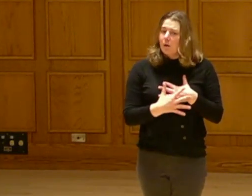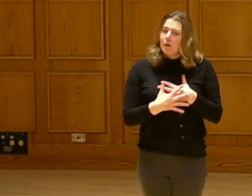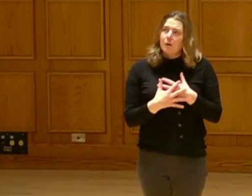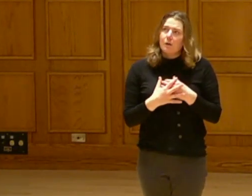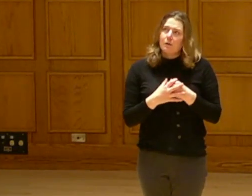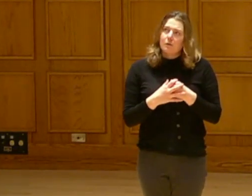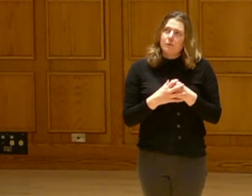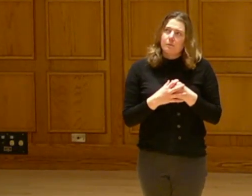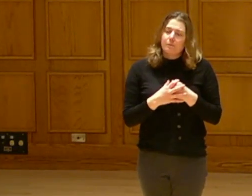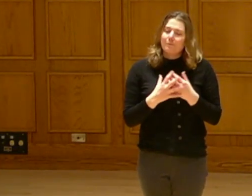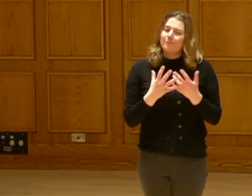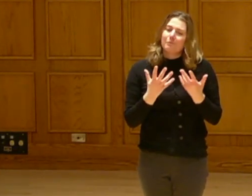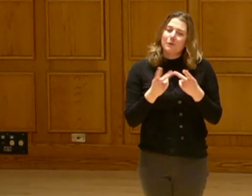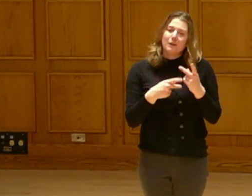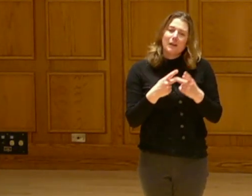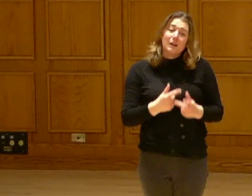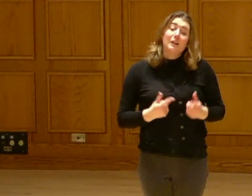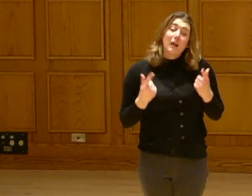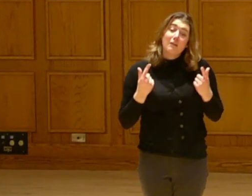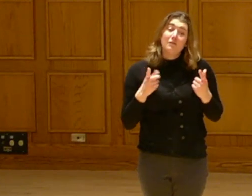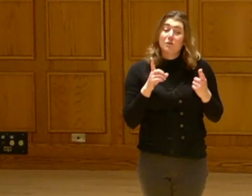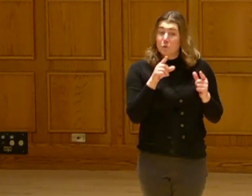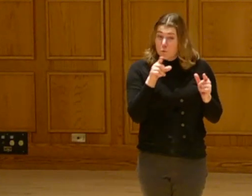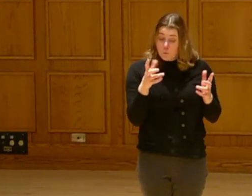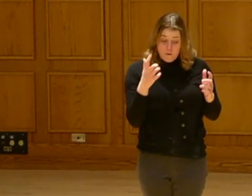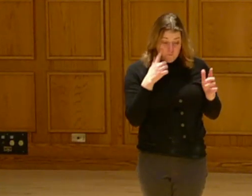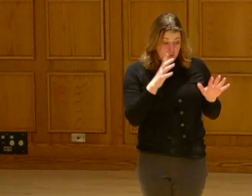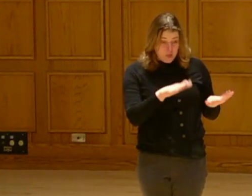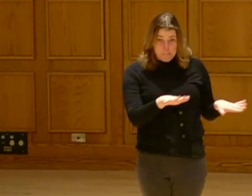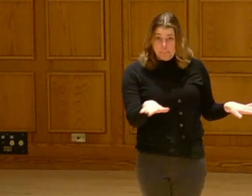What type of life do you want for them?